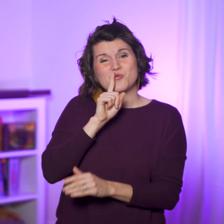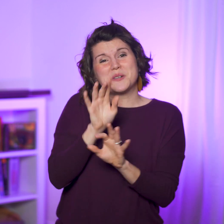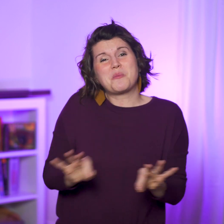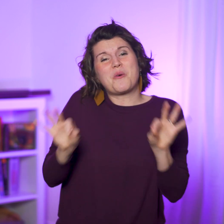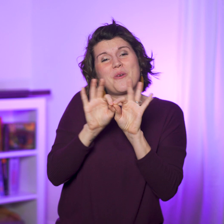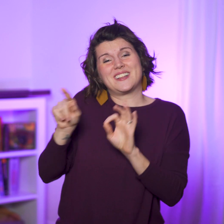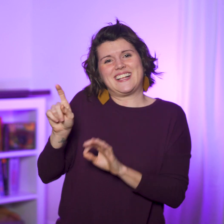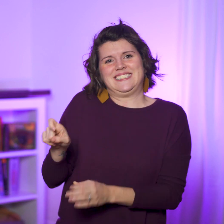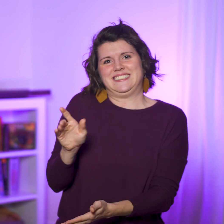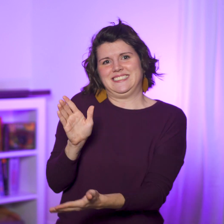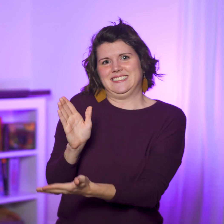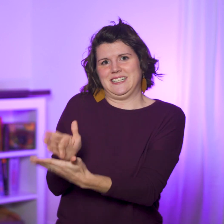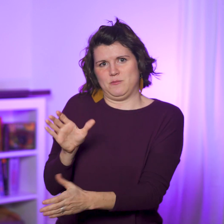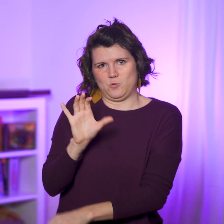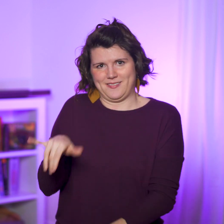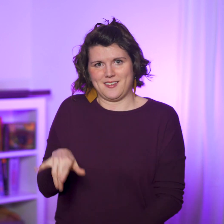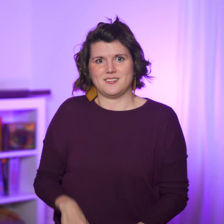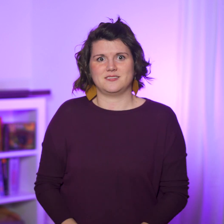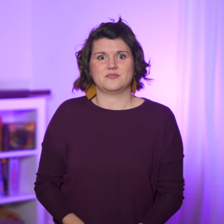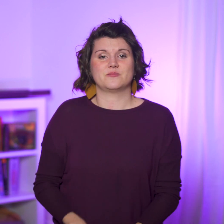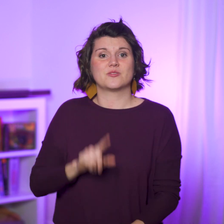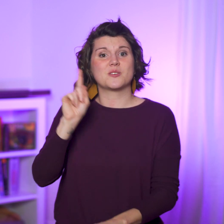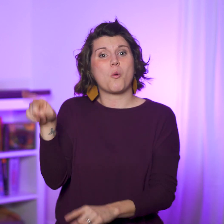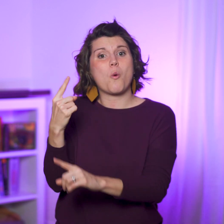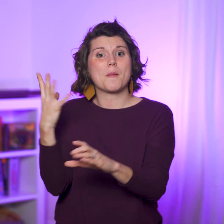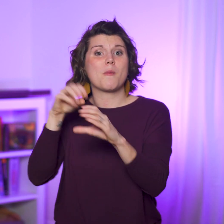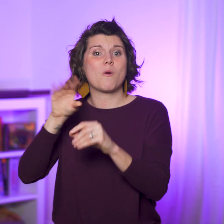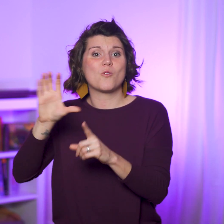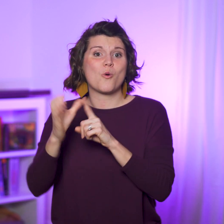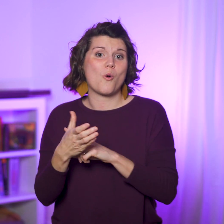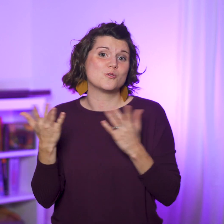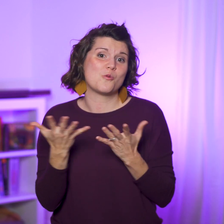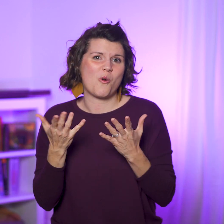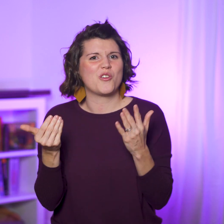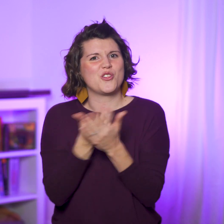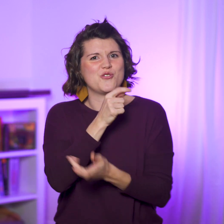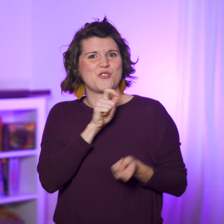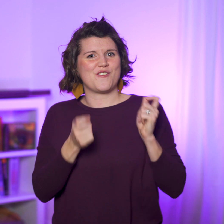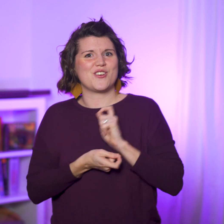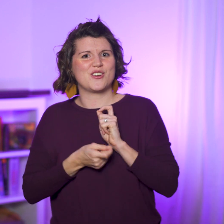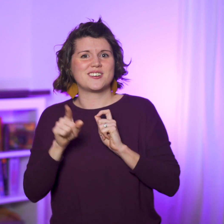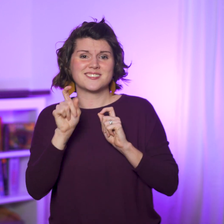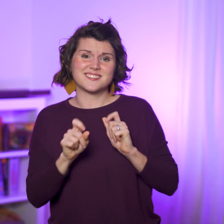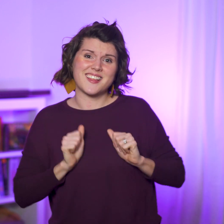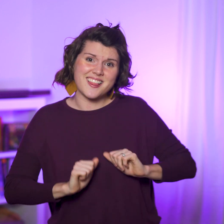so it’s important to stop doing them. The only parts of their culture new converts have to